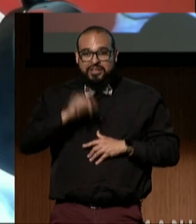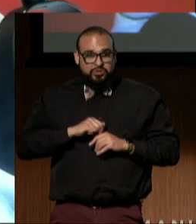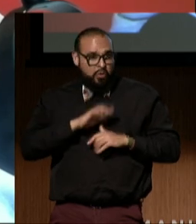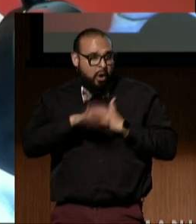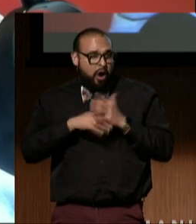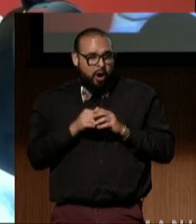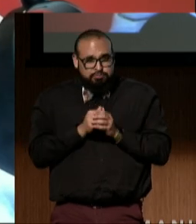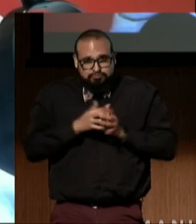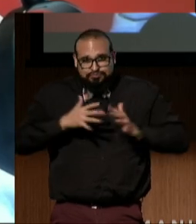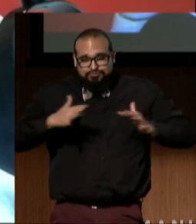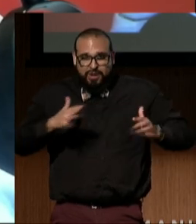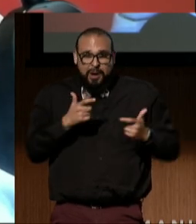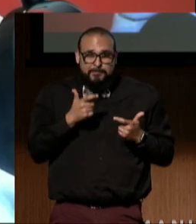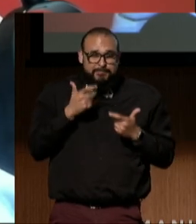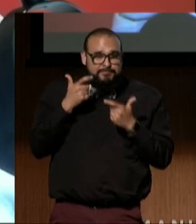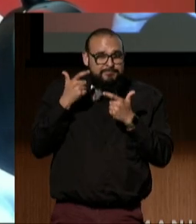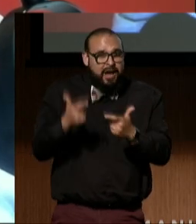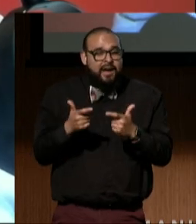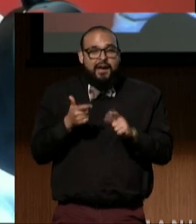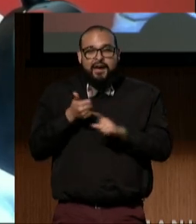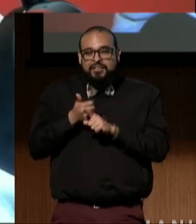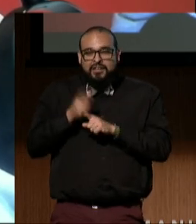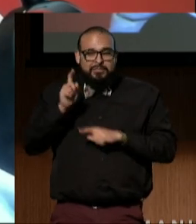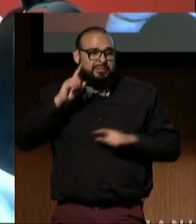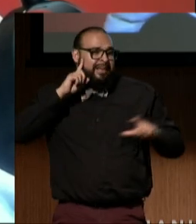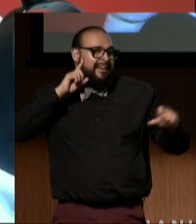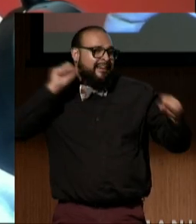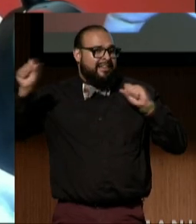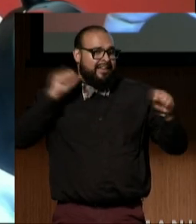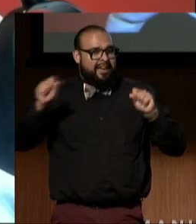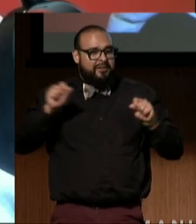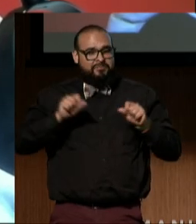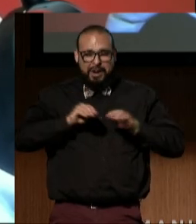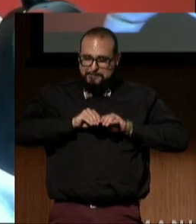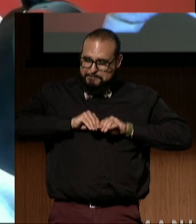that is loud and undeniable